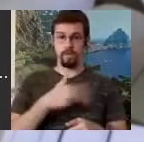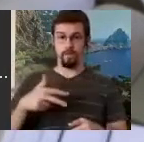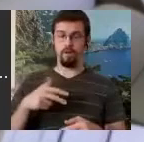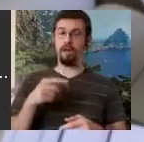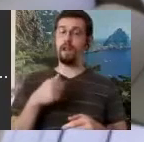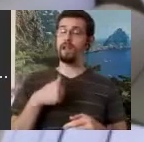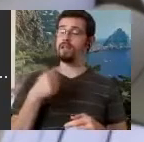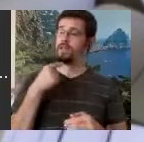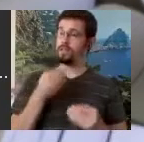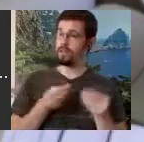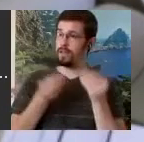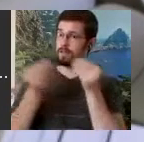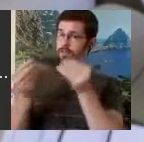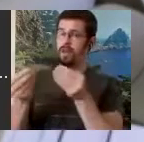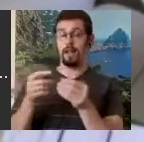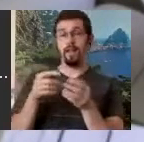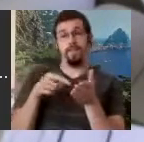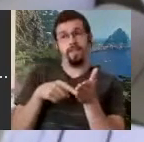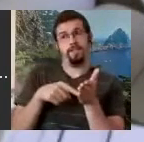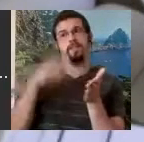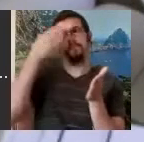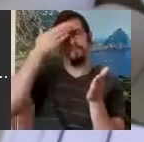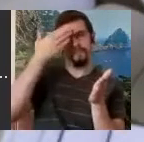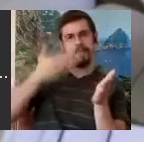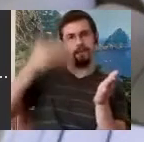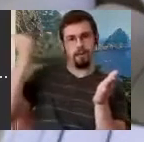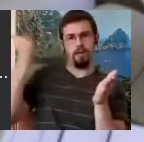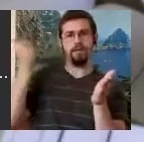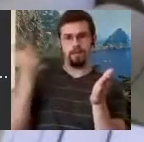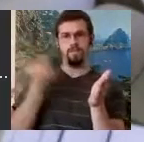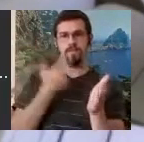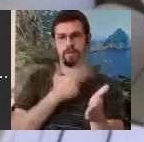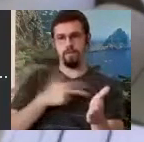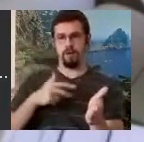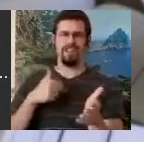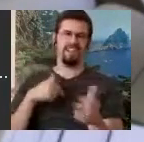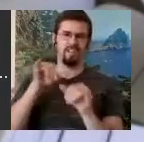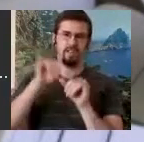Denmark, the beautiful country that I lived in for two years, we now have a